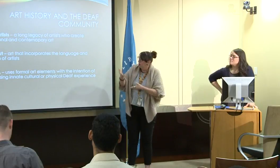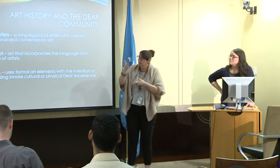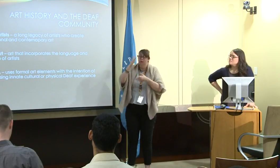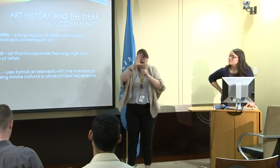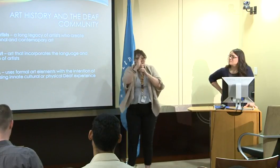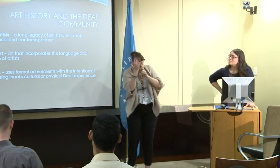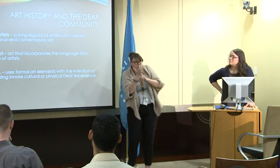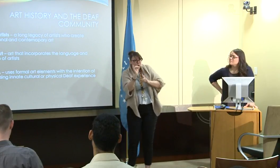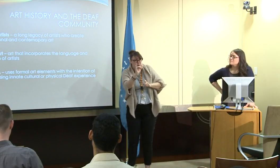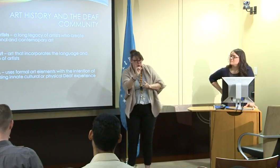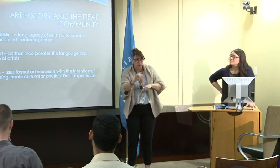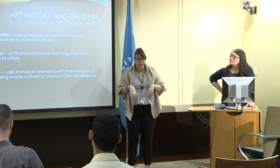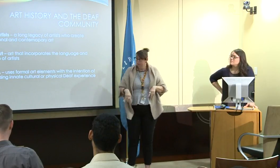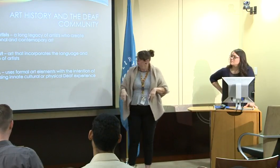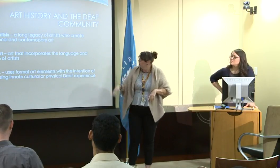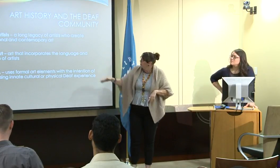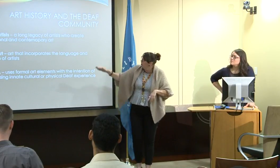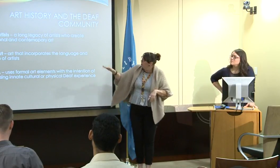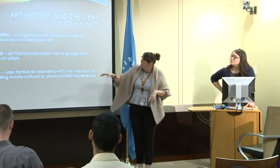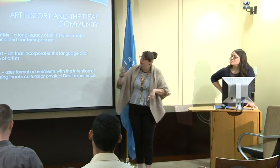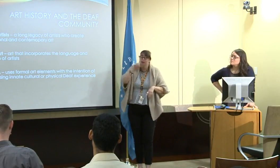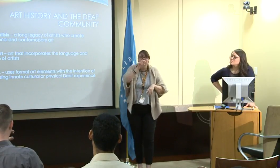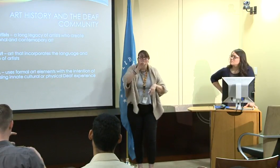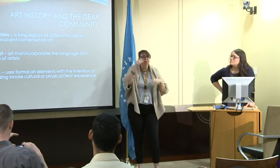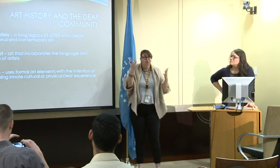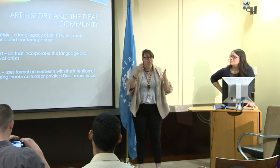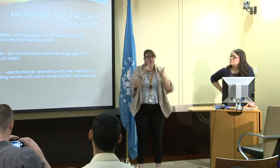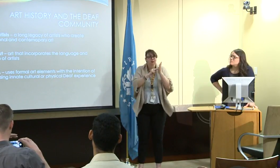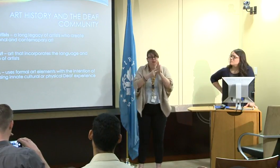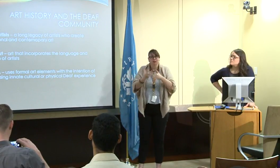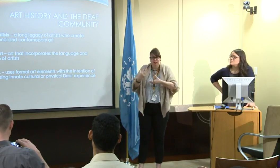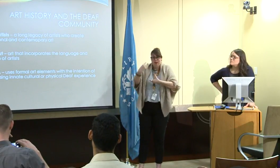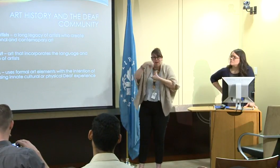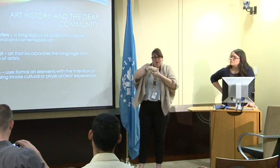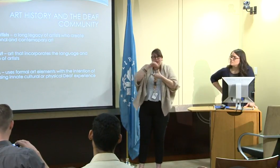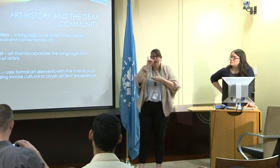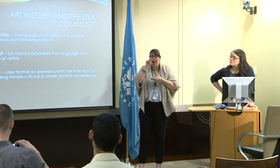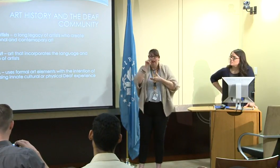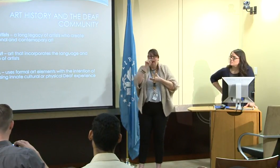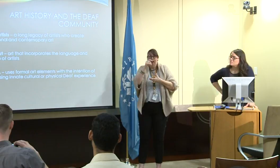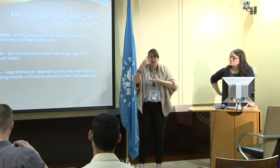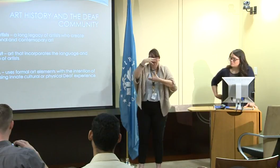And deaf art incorporates the language and culture of deaf artists.